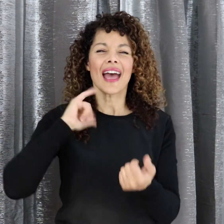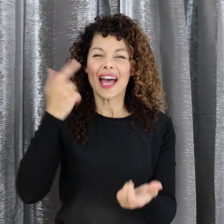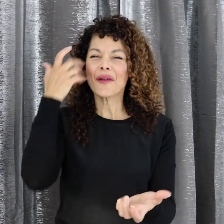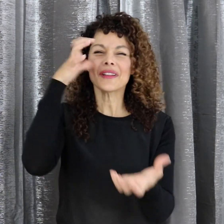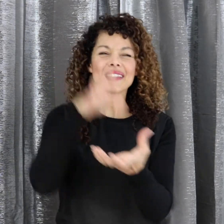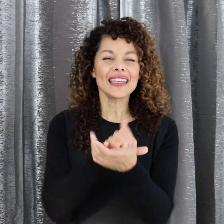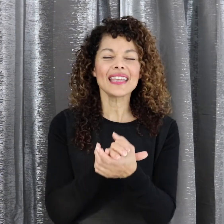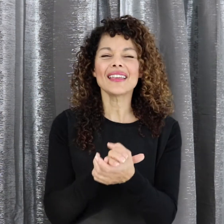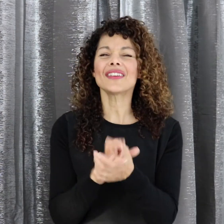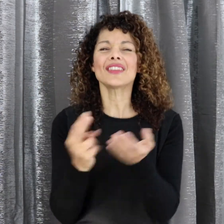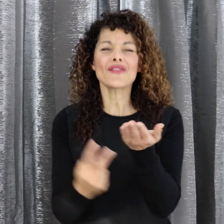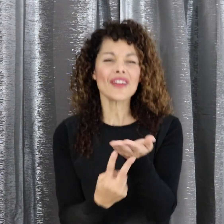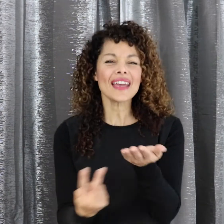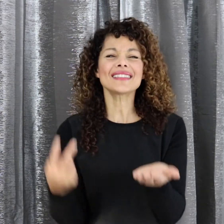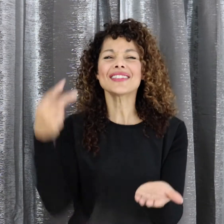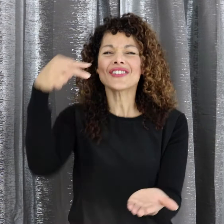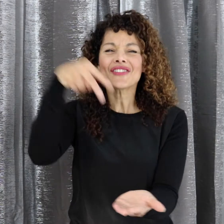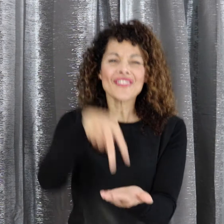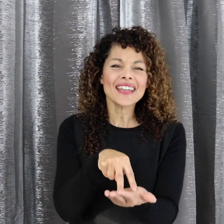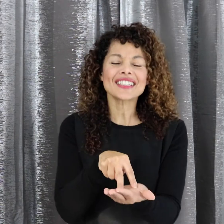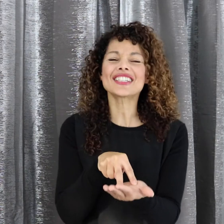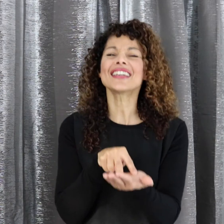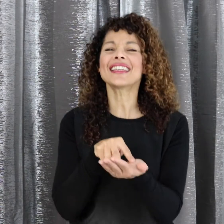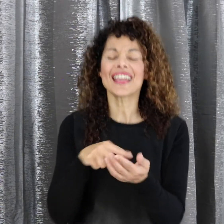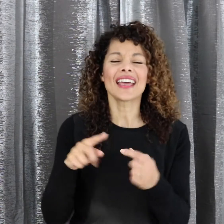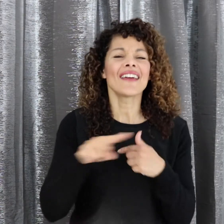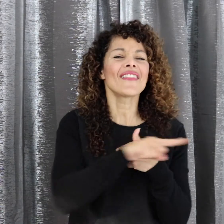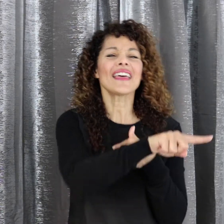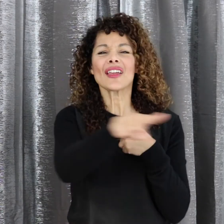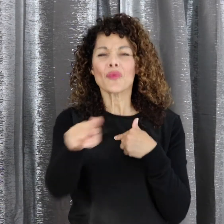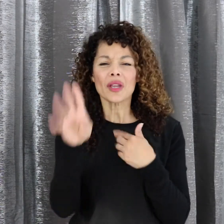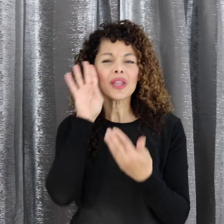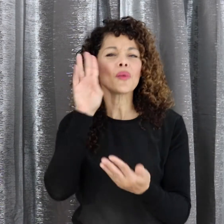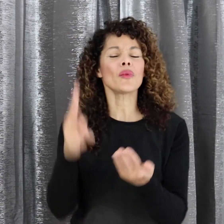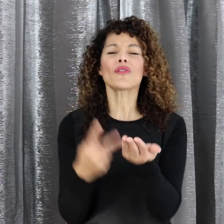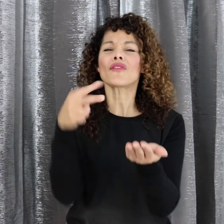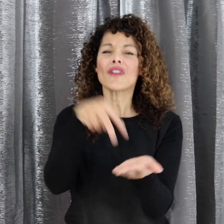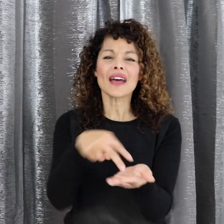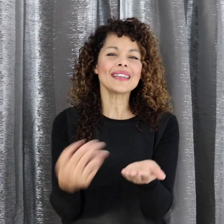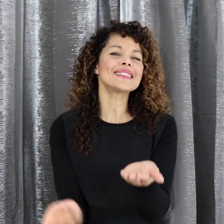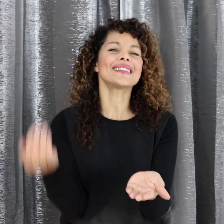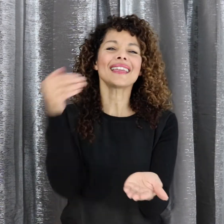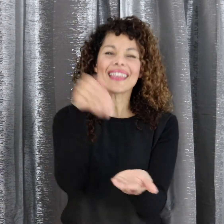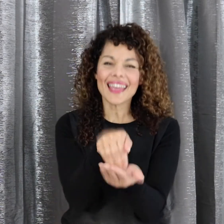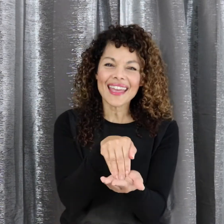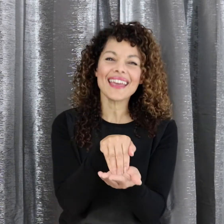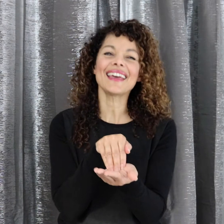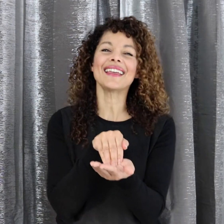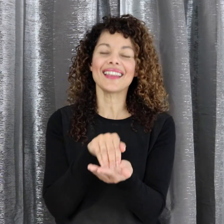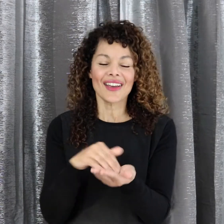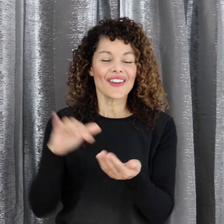I believe in the resurrection That we will rise again